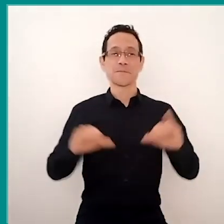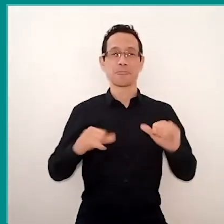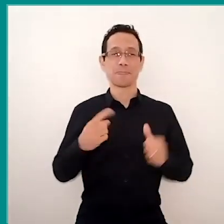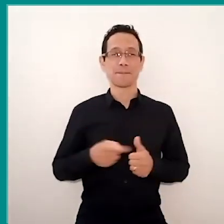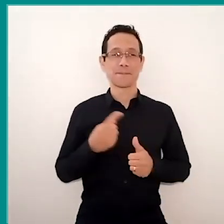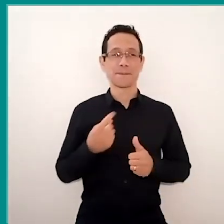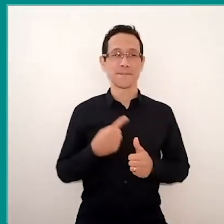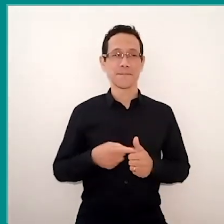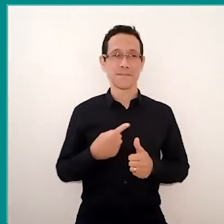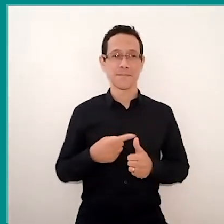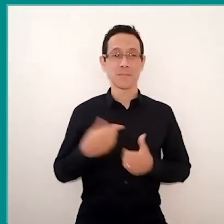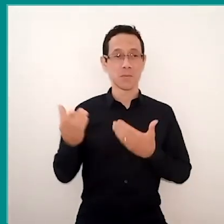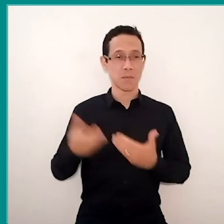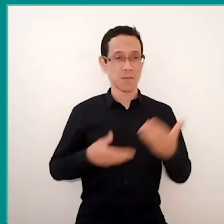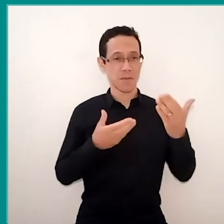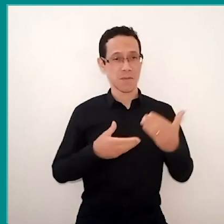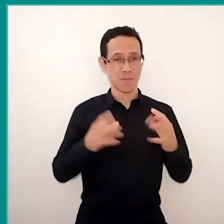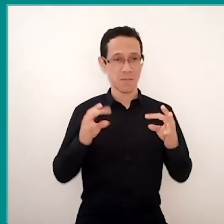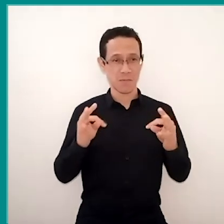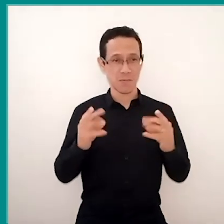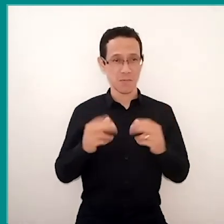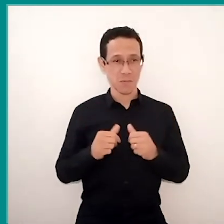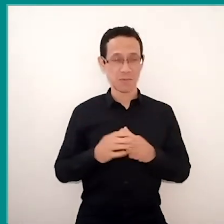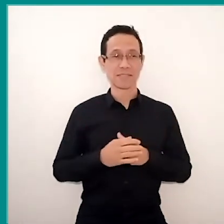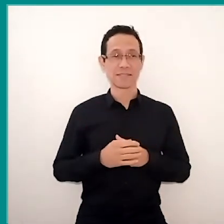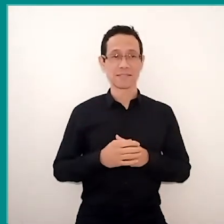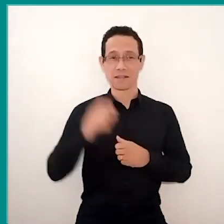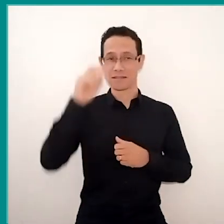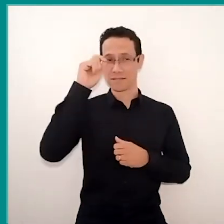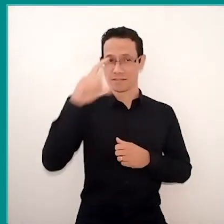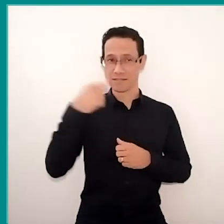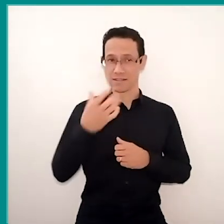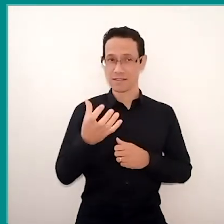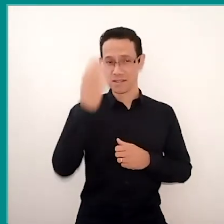I want to invite everyone that if they are interested in knowing a little of what I said…